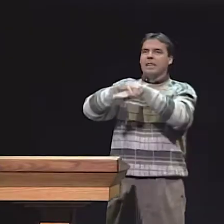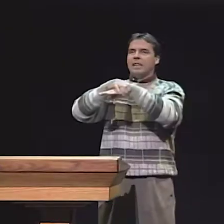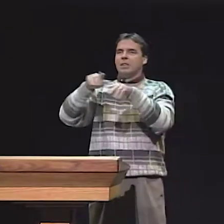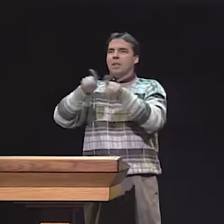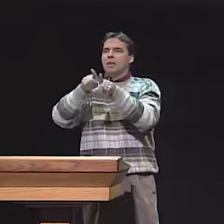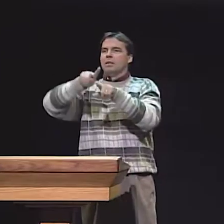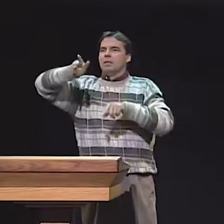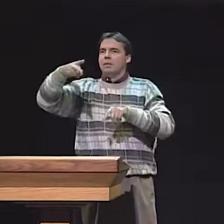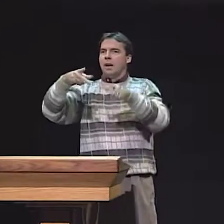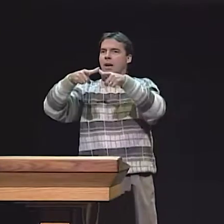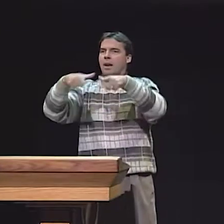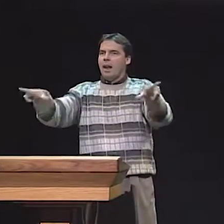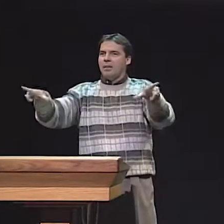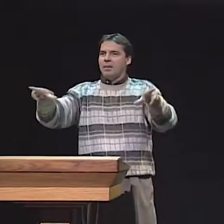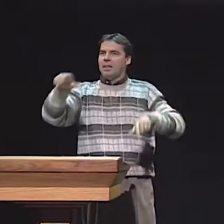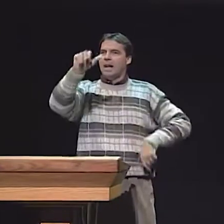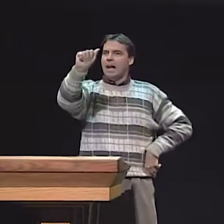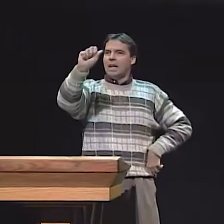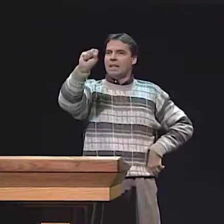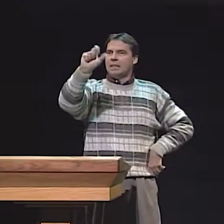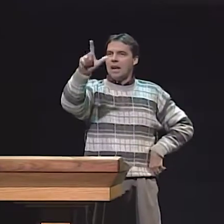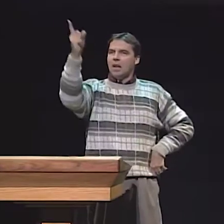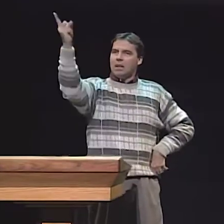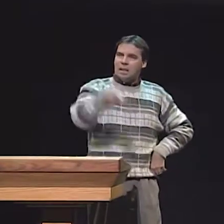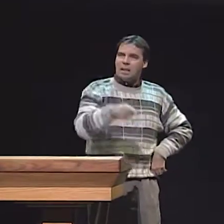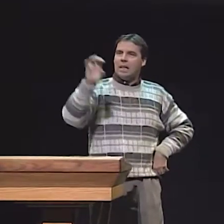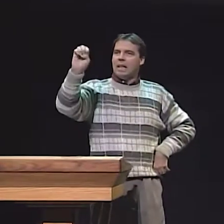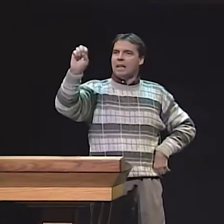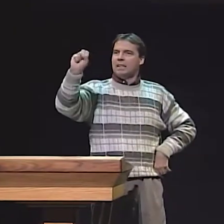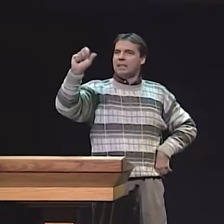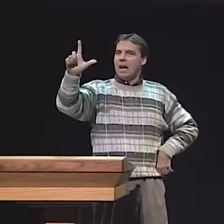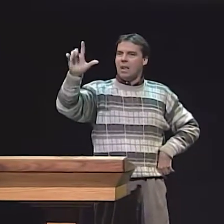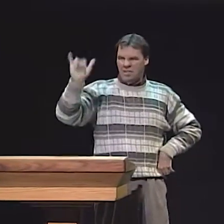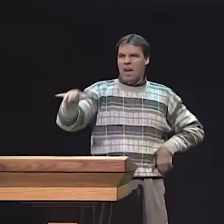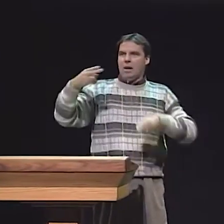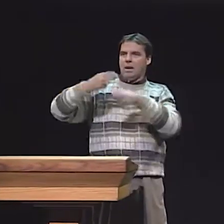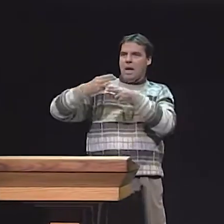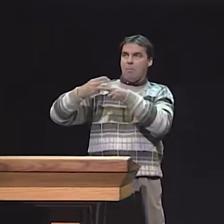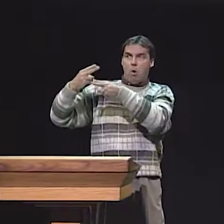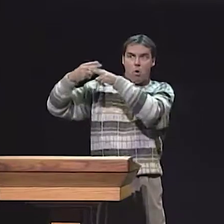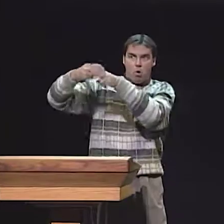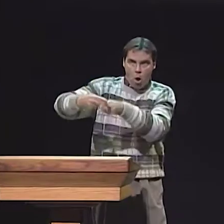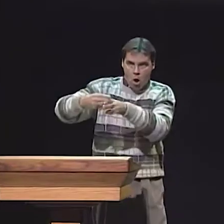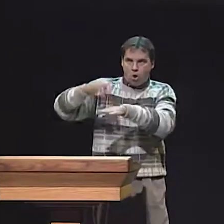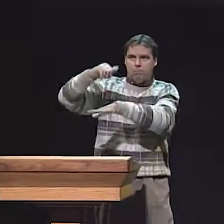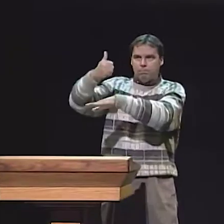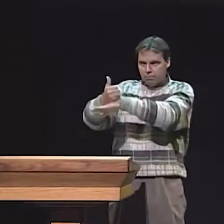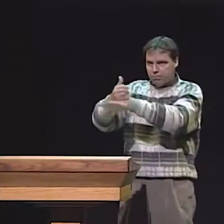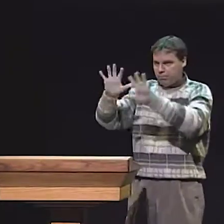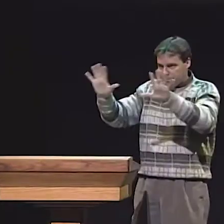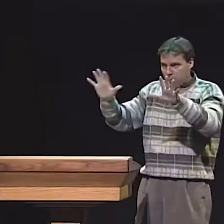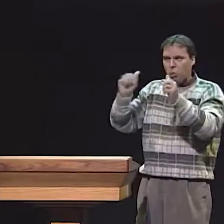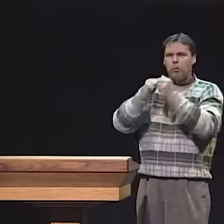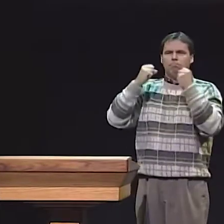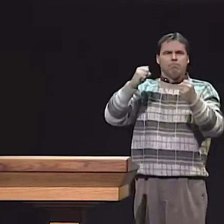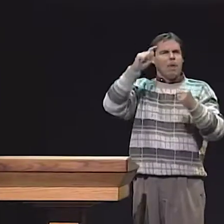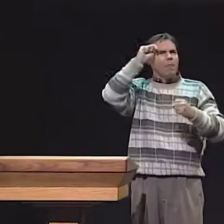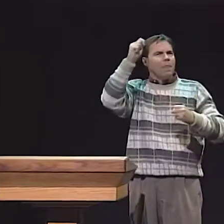AND SO, WE HAD TO START THE PROGRAM OURSELVES, AND WE STARTED A PROGRAM CALLED ASL ESL,